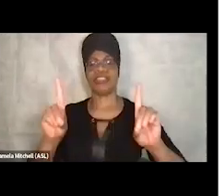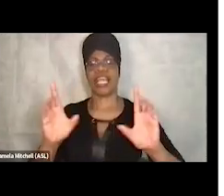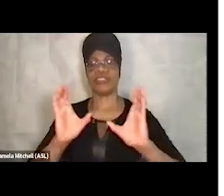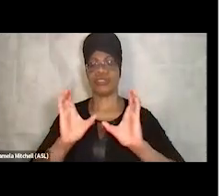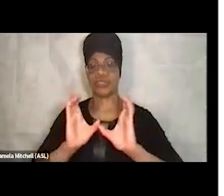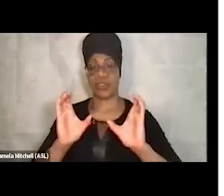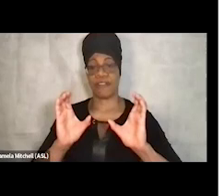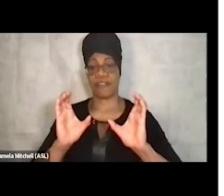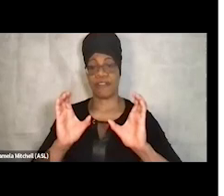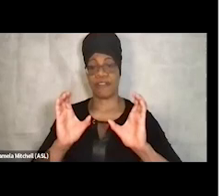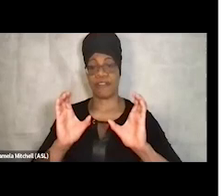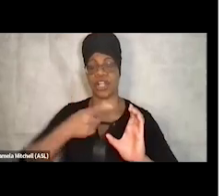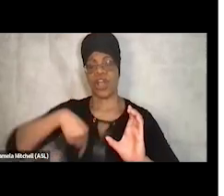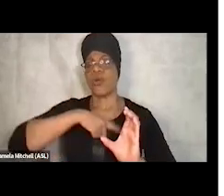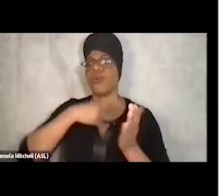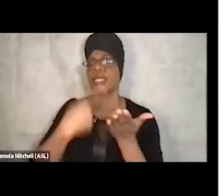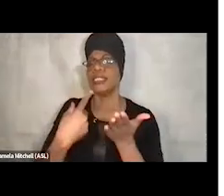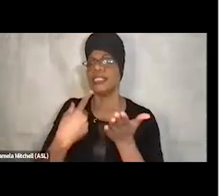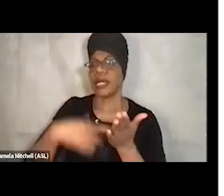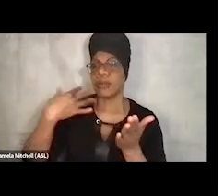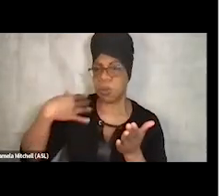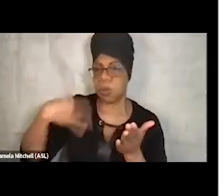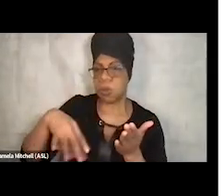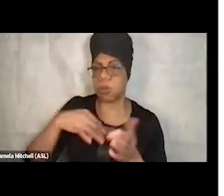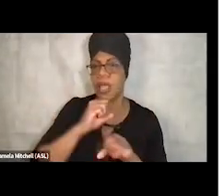So we talk a lot in employment about an ABC job,